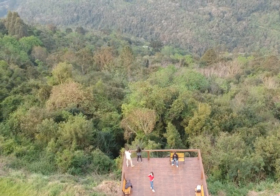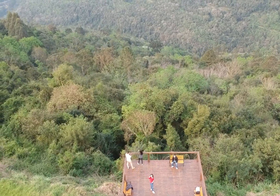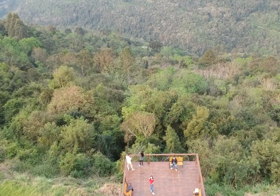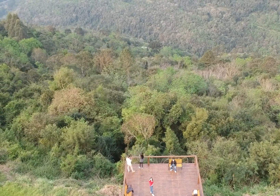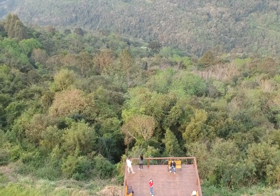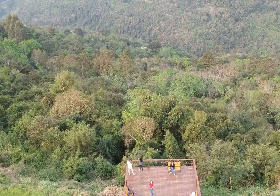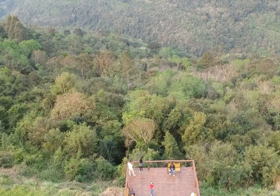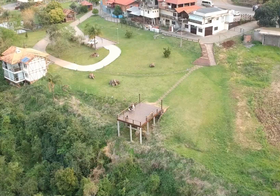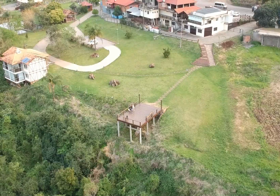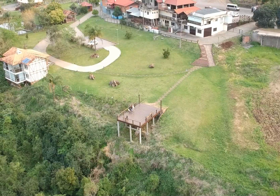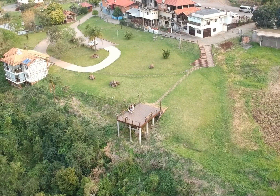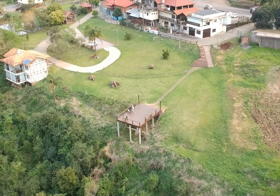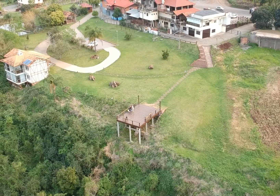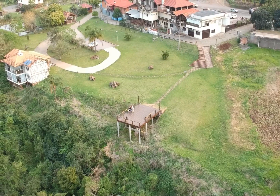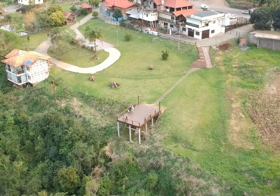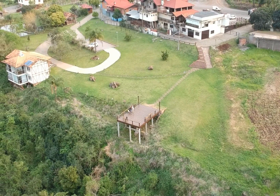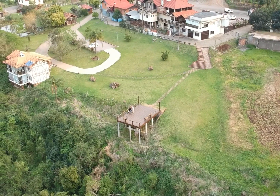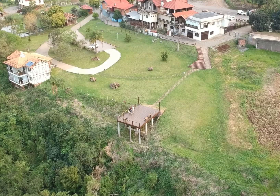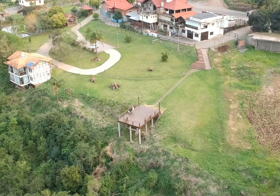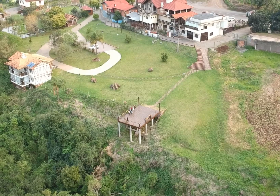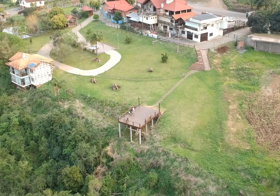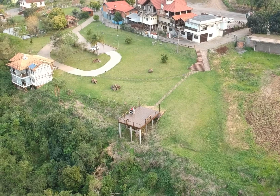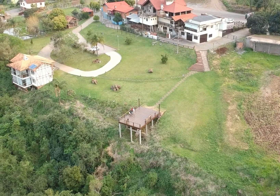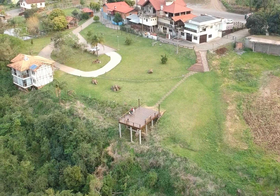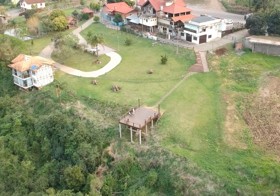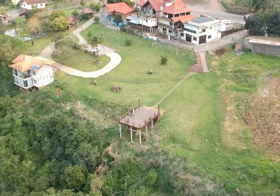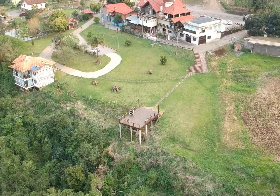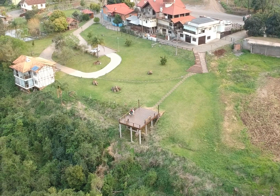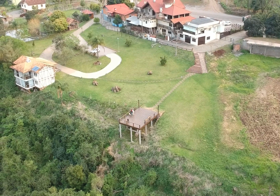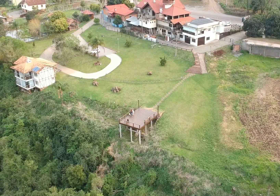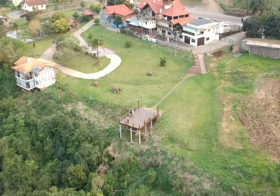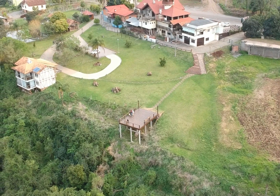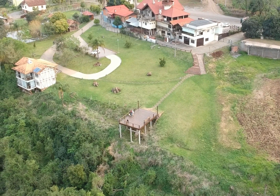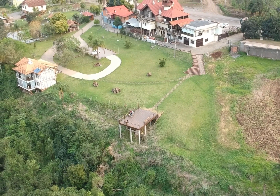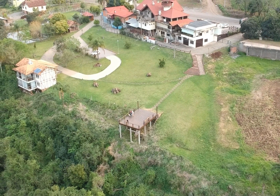can take this route you can stop don't talk about the Tower take some pictures know an amazing place